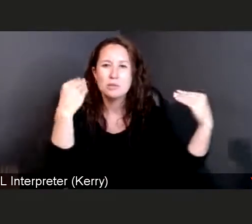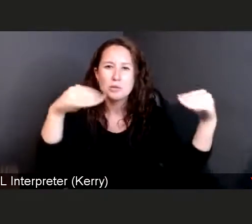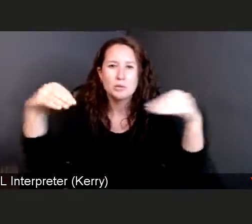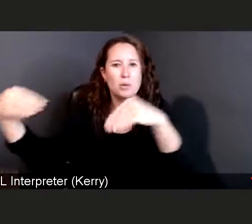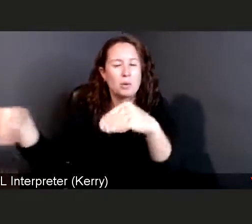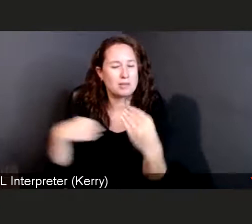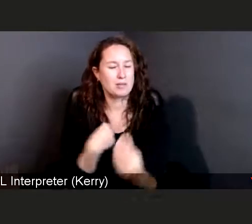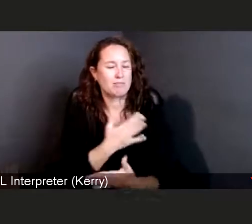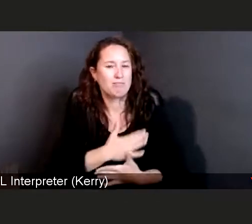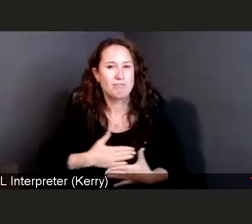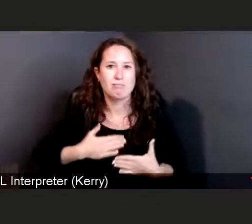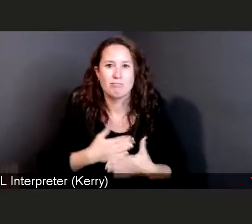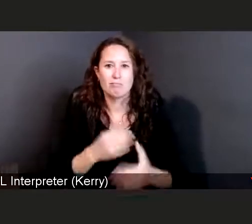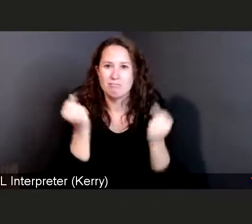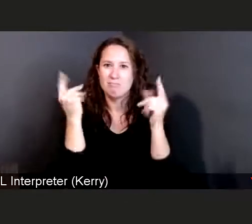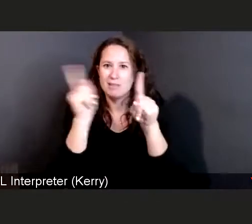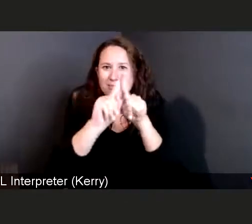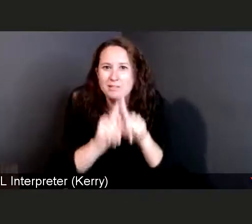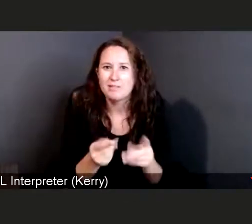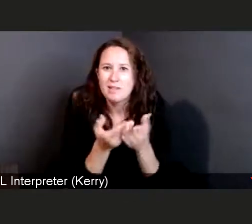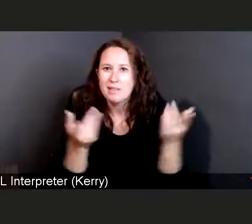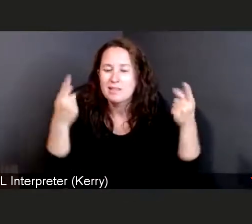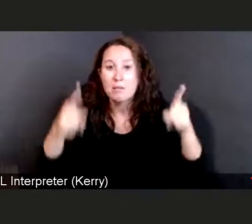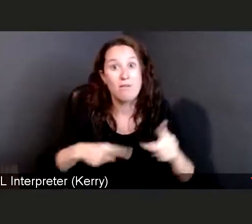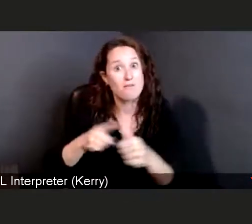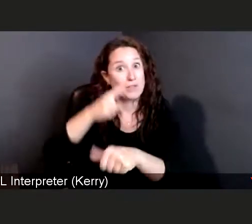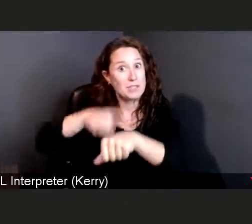my first time up in Wilmington and Philadelphia.